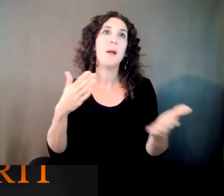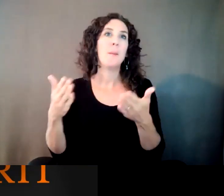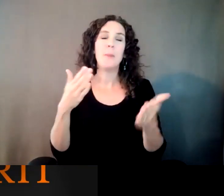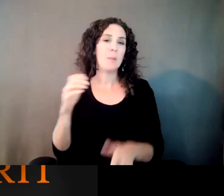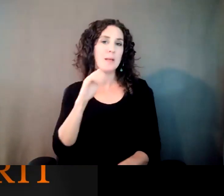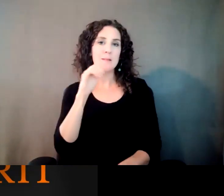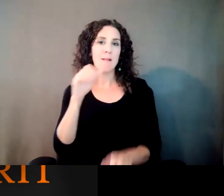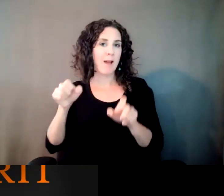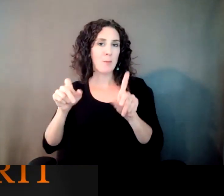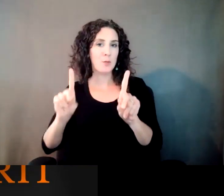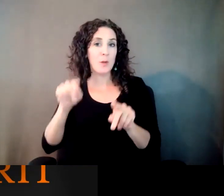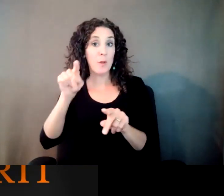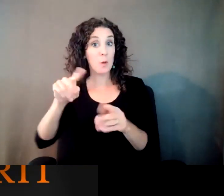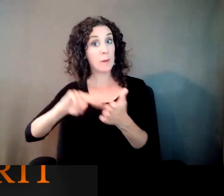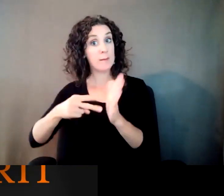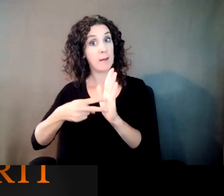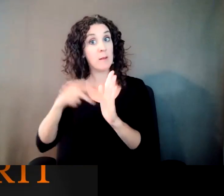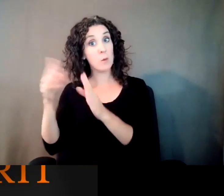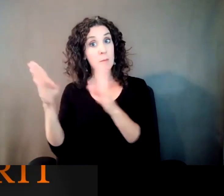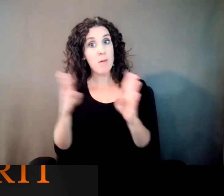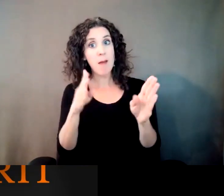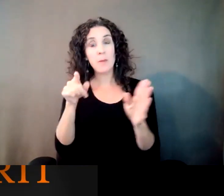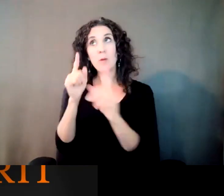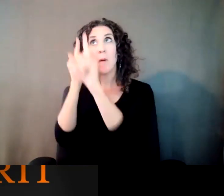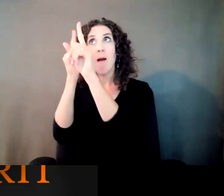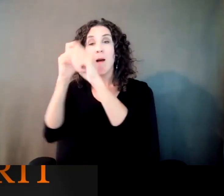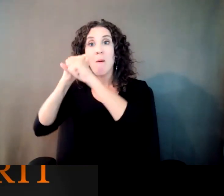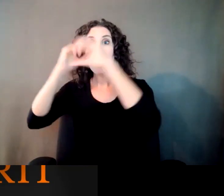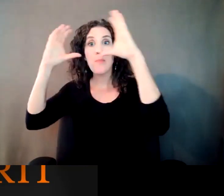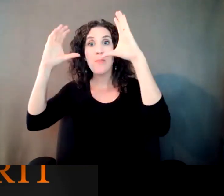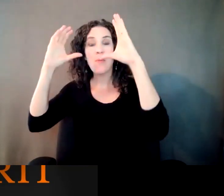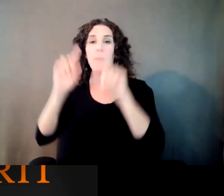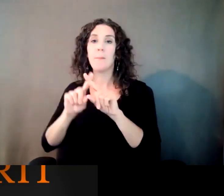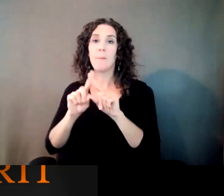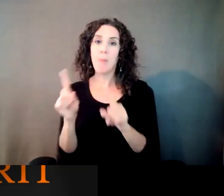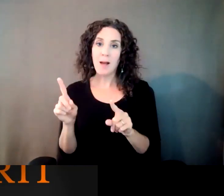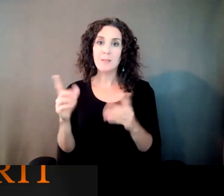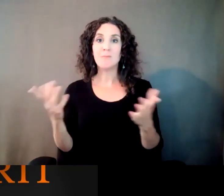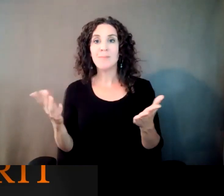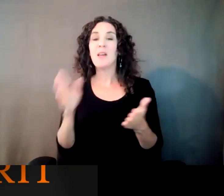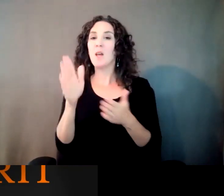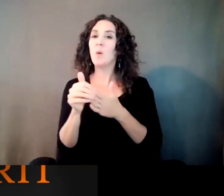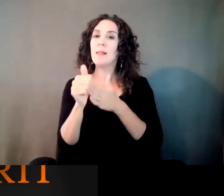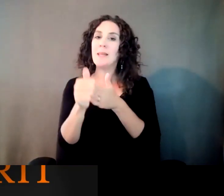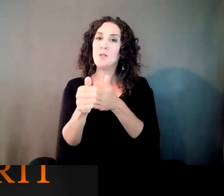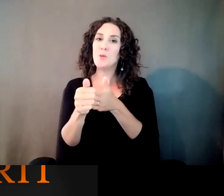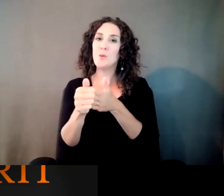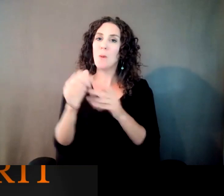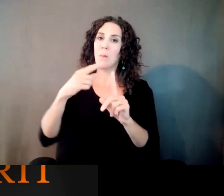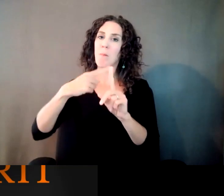intended when you originally made the effort. But it inevitably will lead to positive opportunities